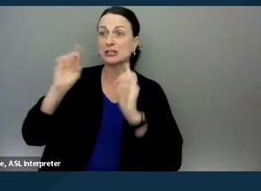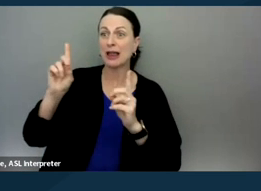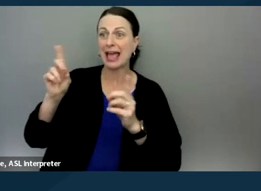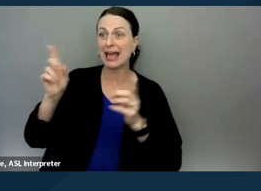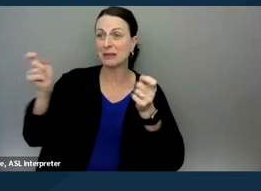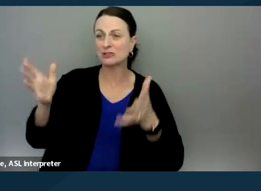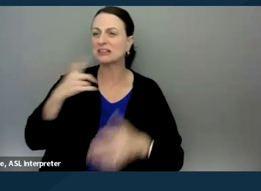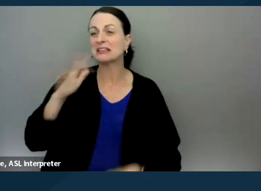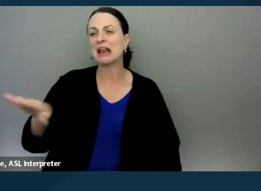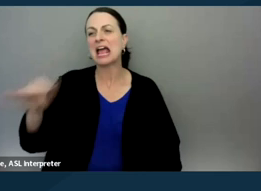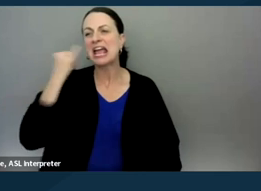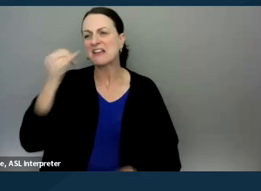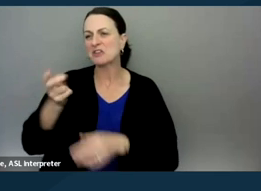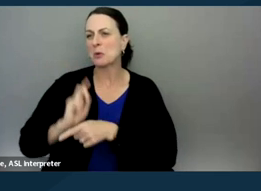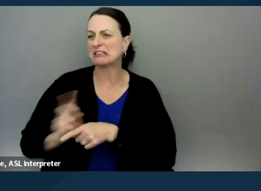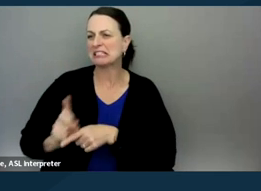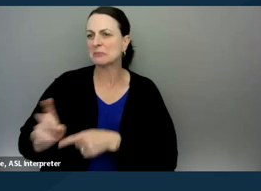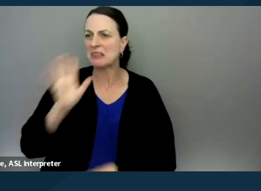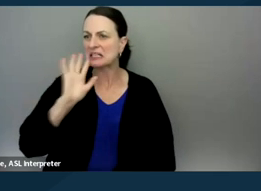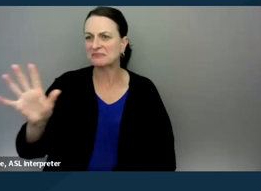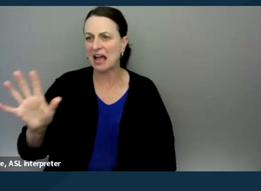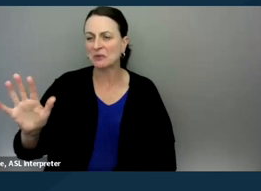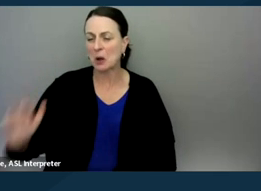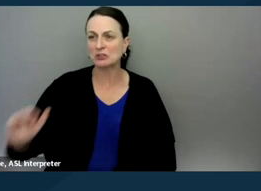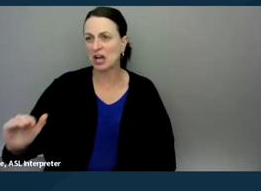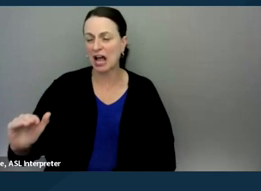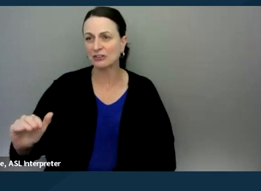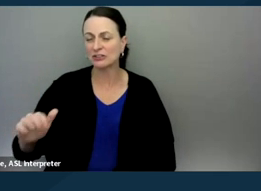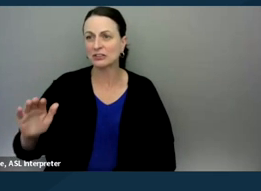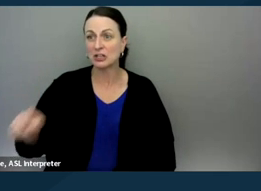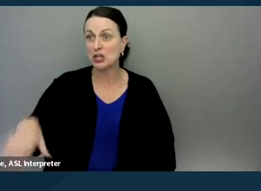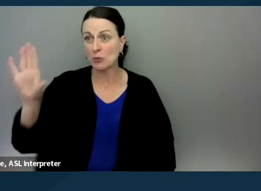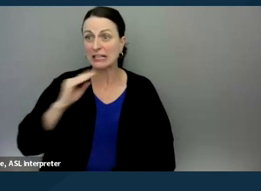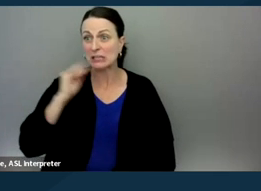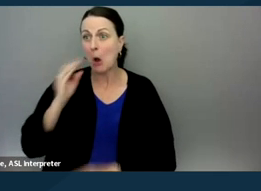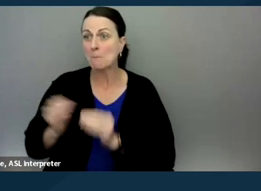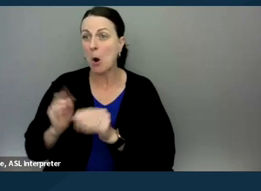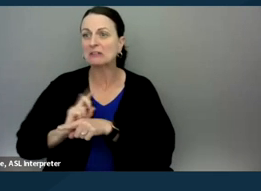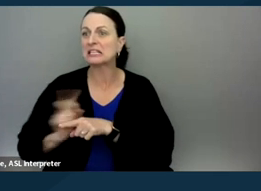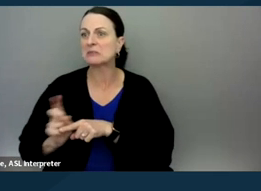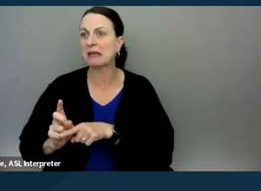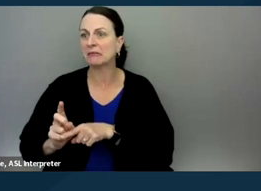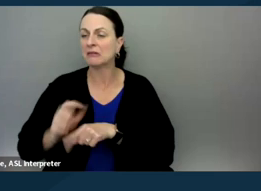"Well, if you would discipline this five-year-old, you know, grandchild of yours that you're raising at home more, we wouldn't have to do it at school."